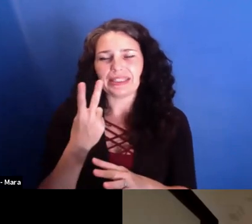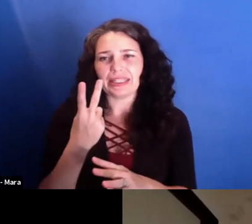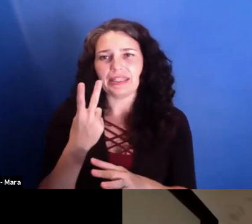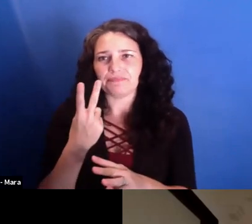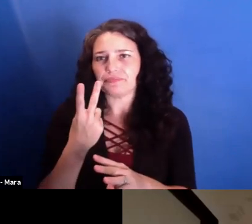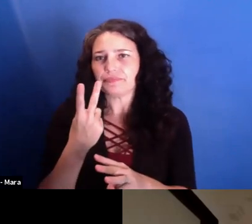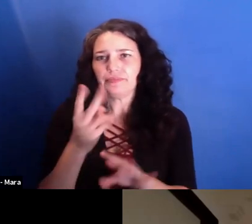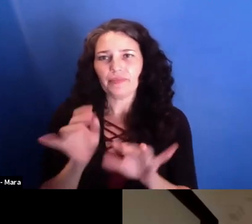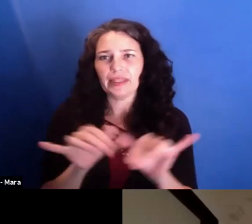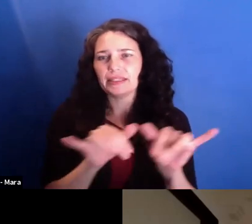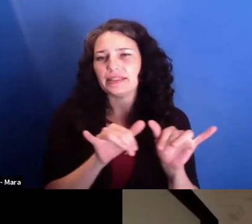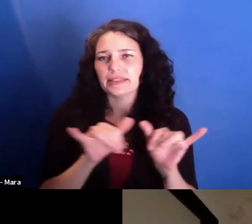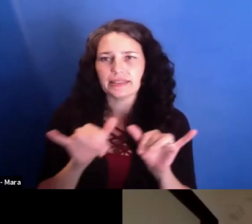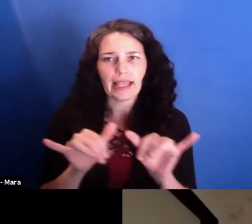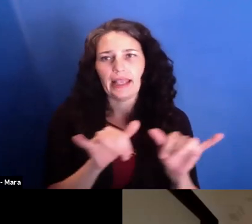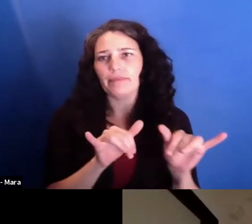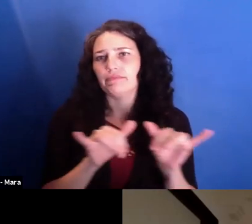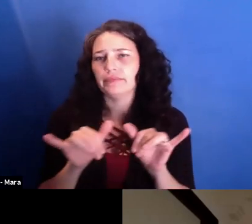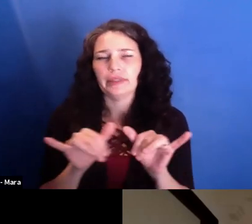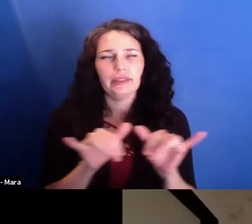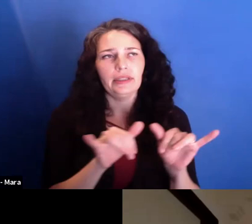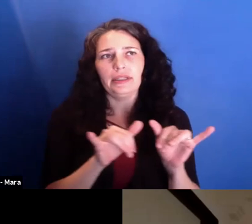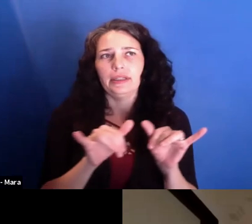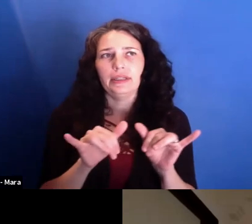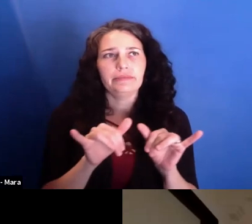You know, we see the really good people